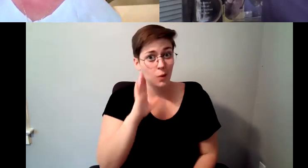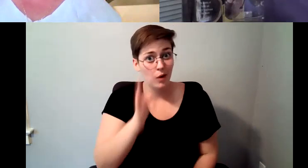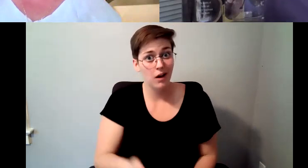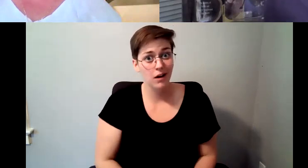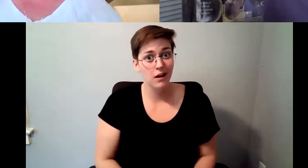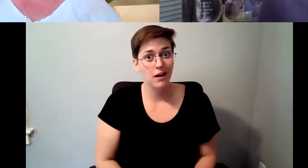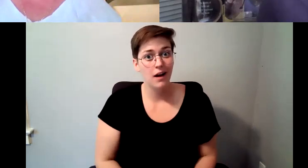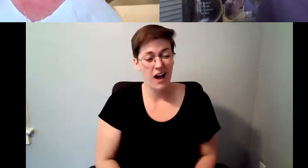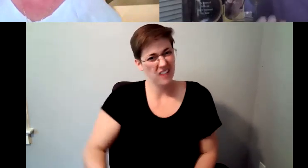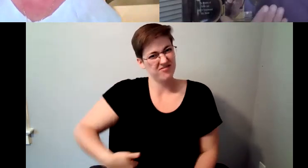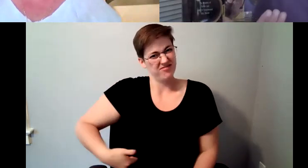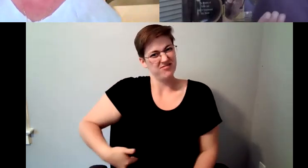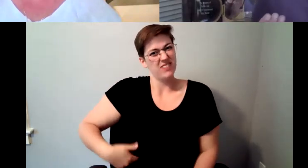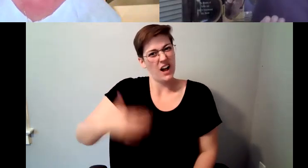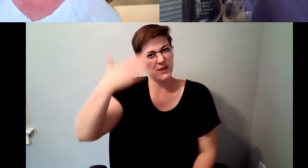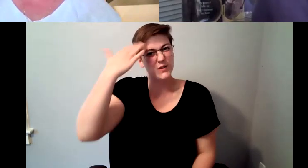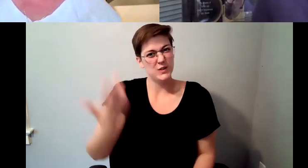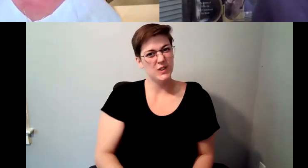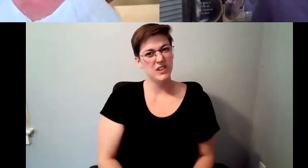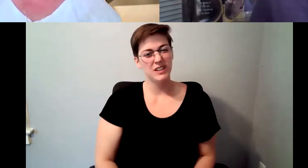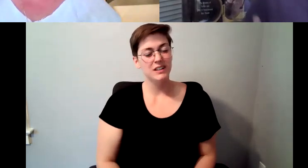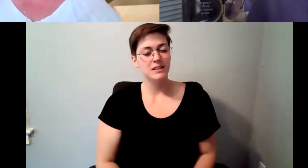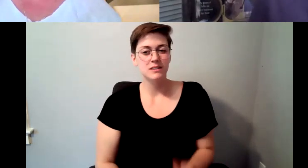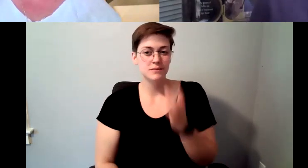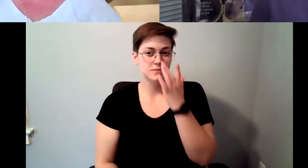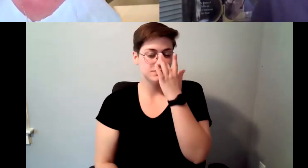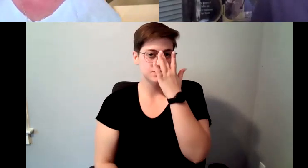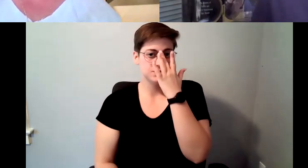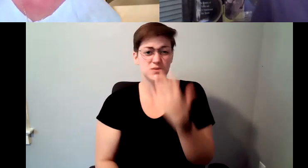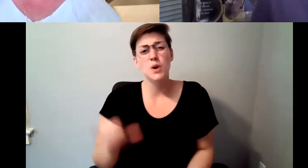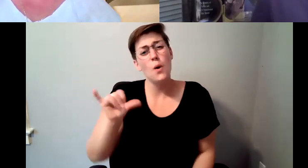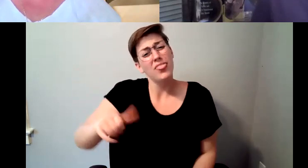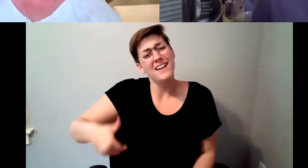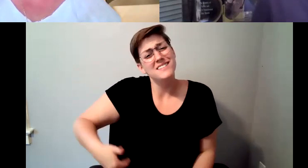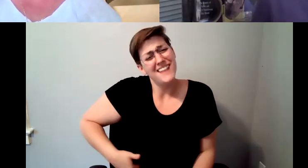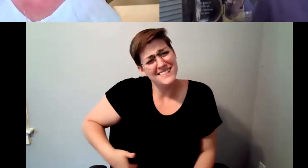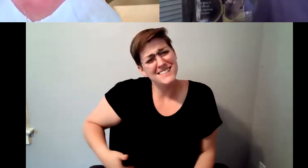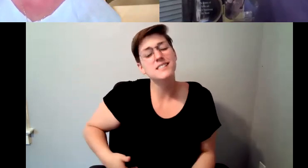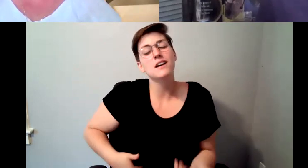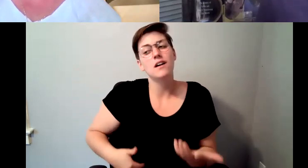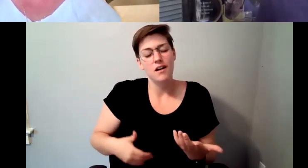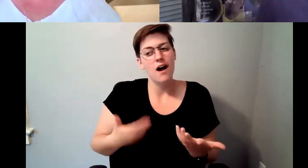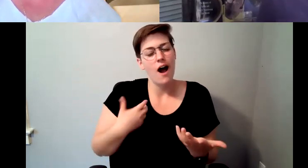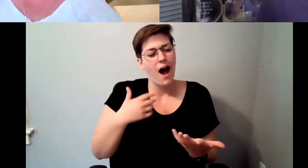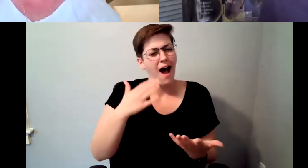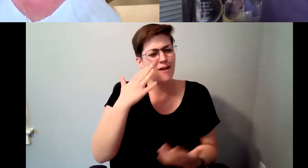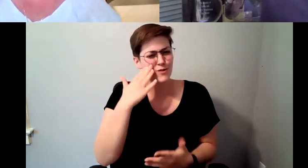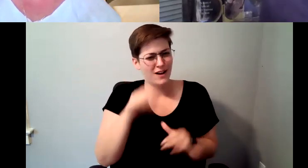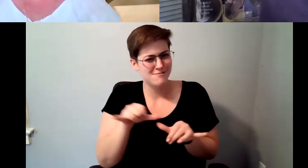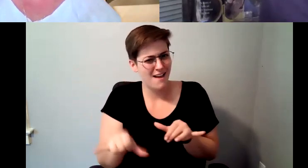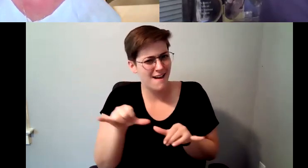D. Major Cohen: Because I had this sense that I was going to be there, I had ideas I had